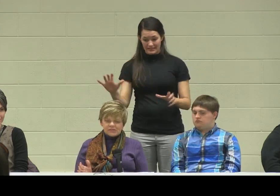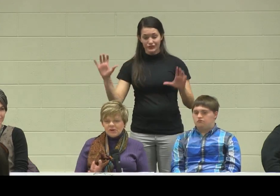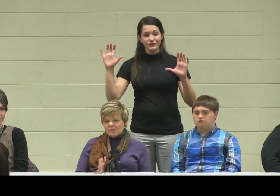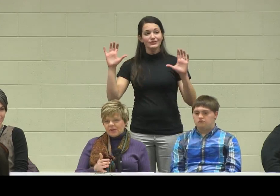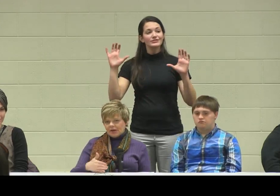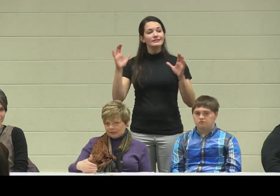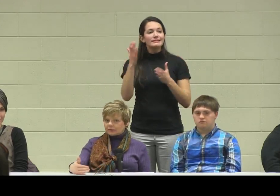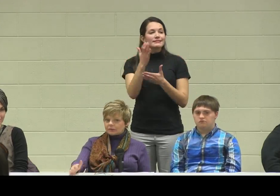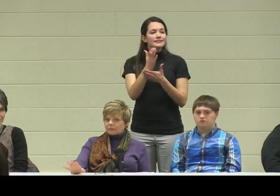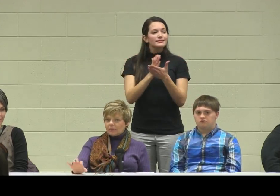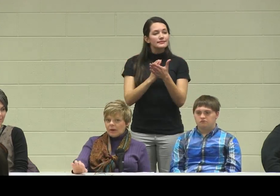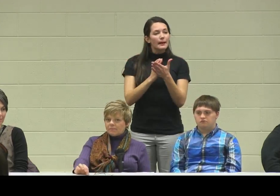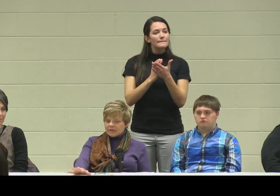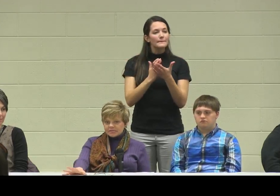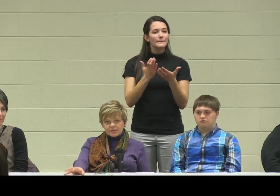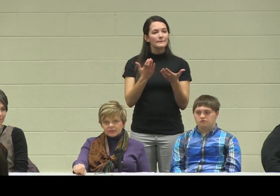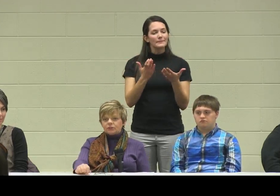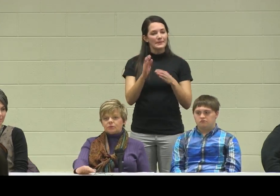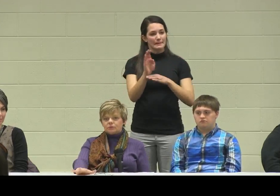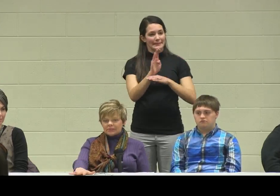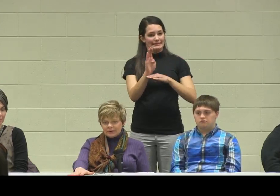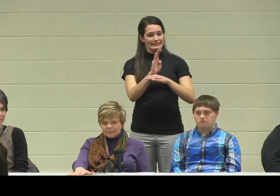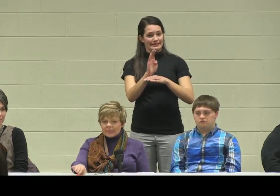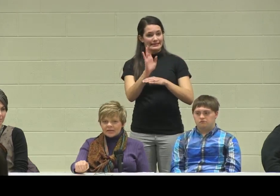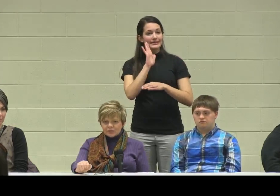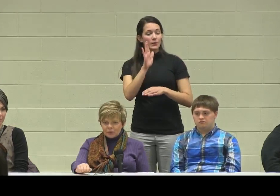some of the businesses that will really support